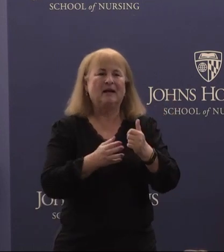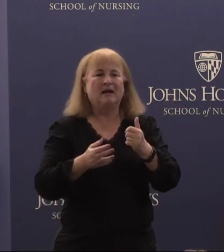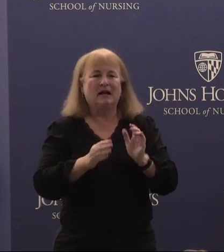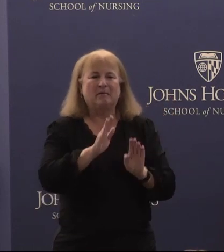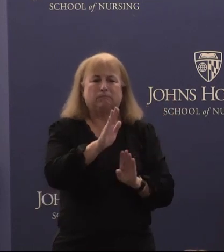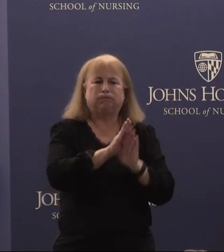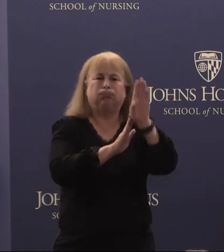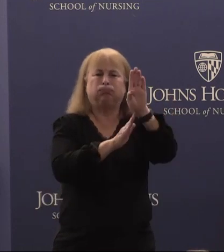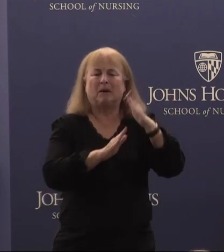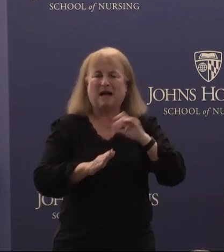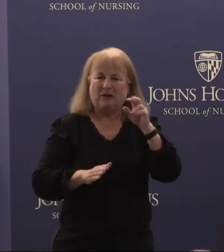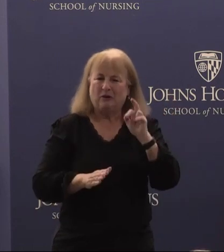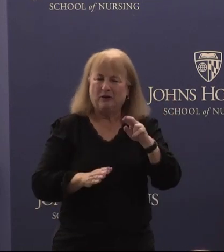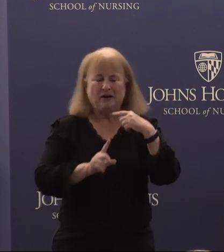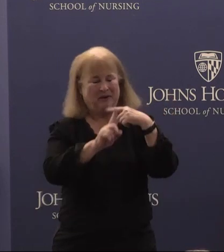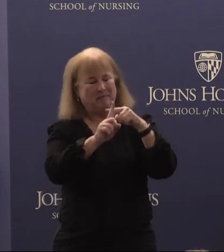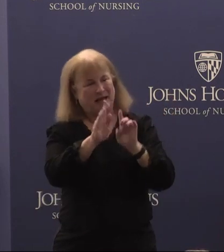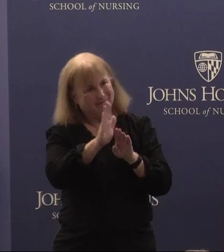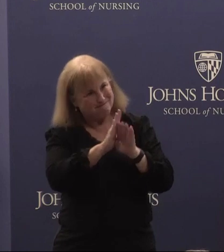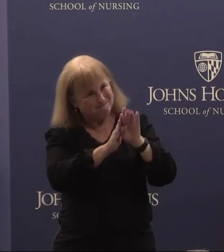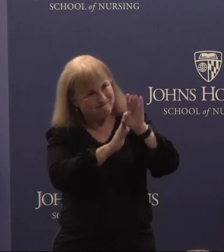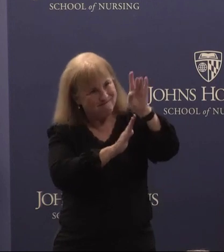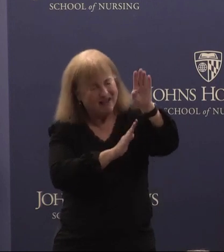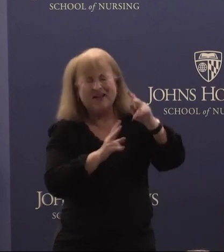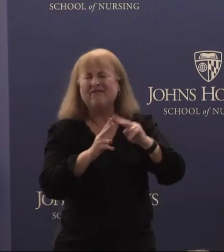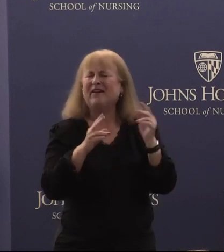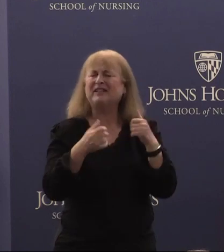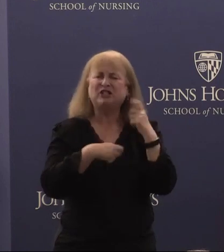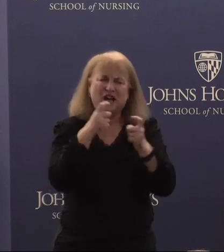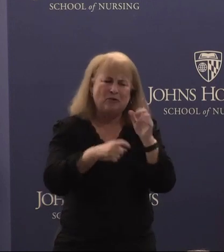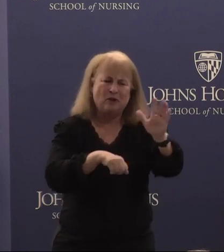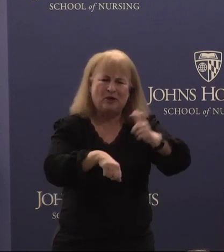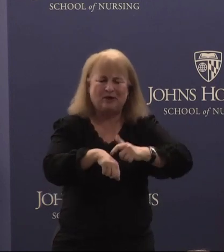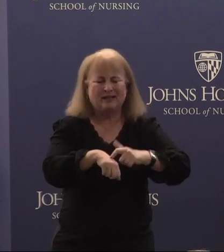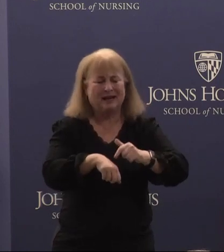a really positive direction. She's so generous with with her time. Again I will never understand